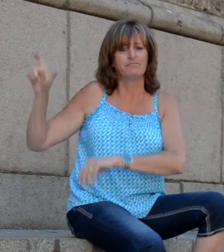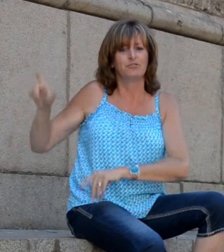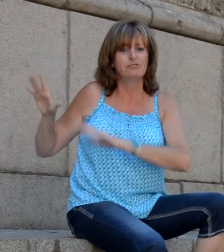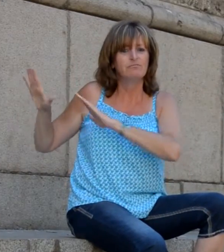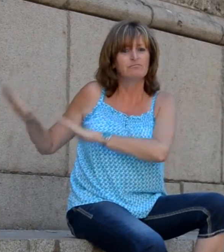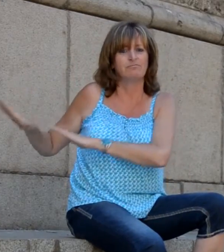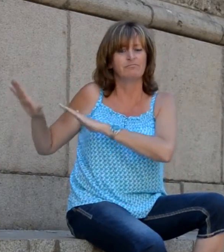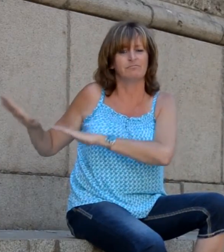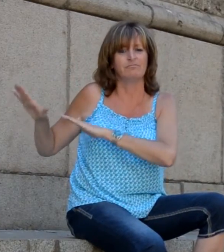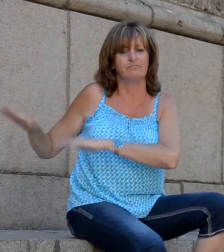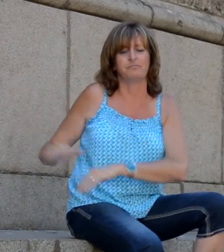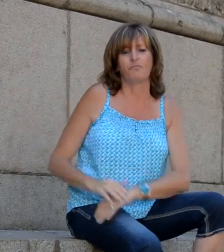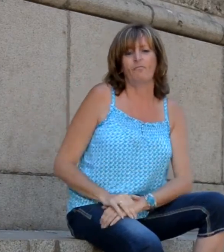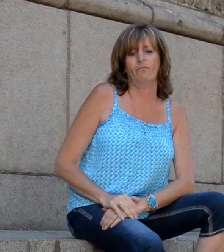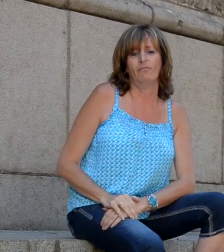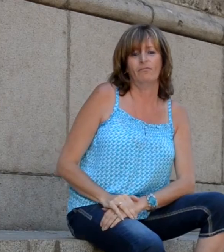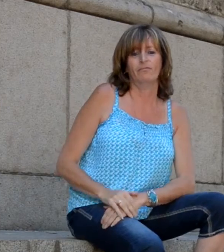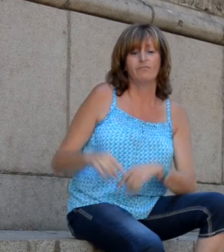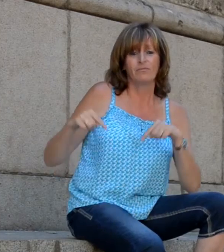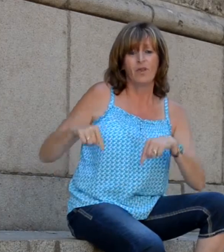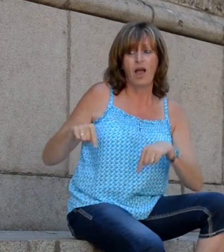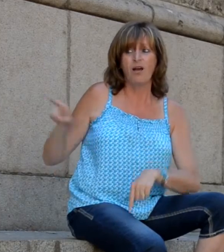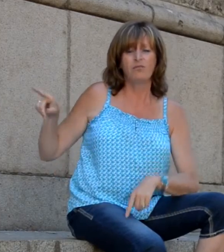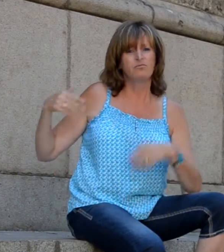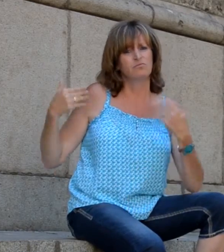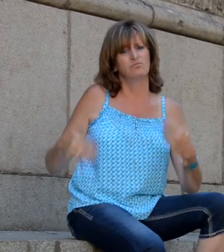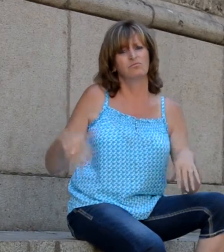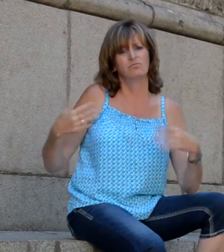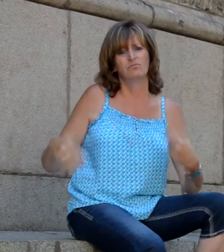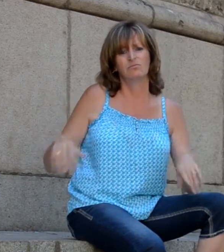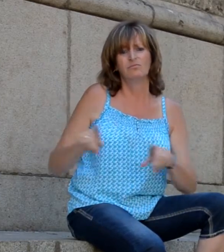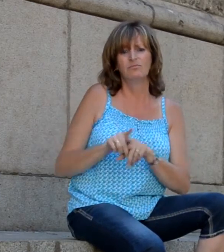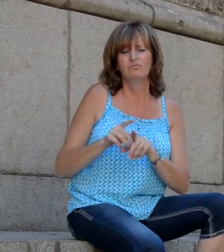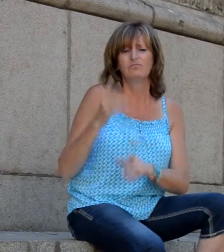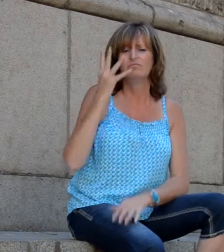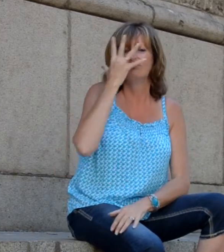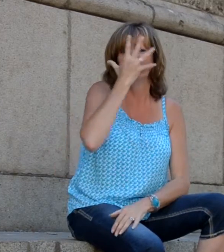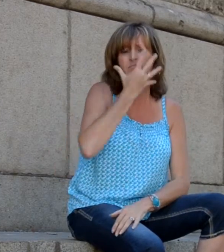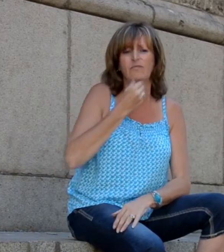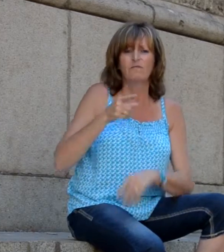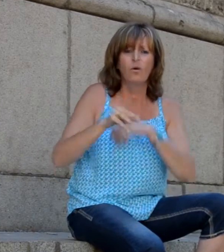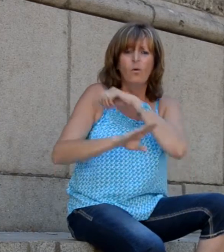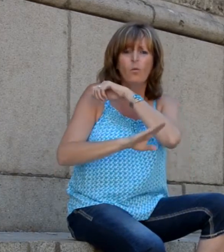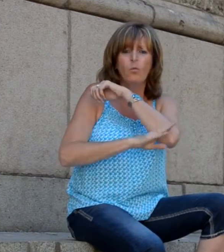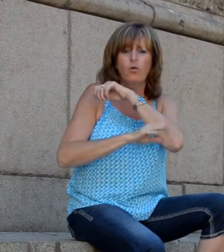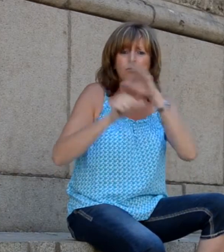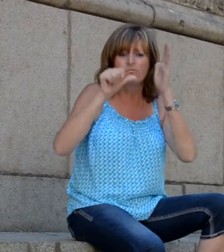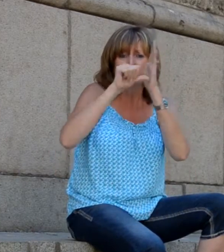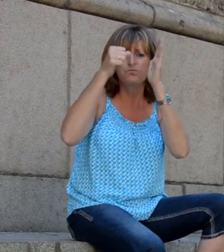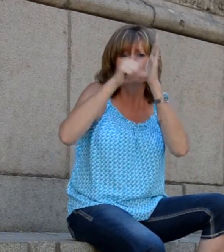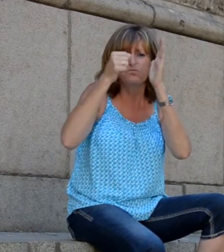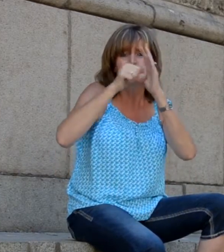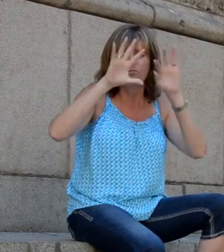kral) as the remains of the Serbian king Stephan Urosh II were kept in this church.